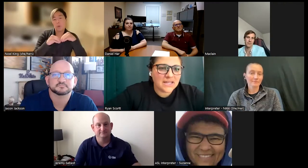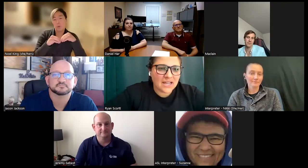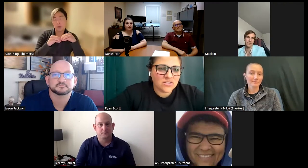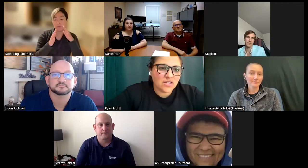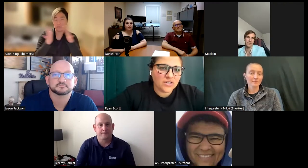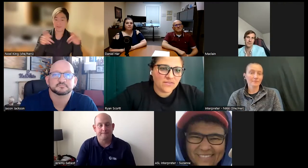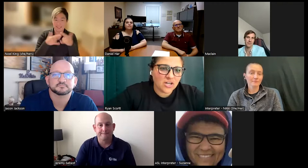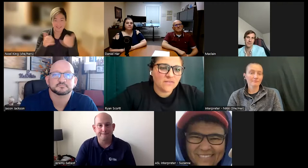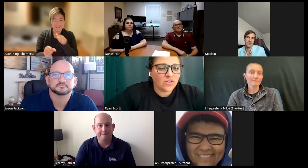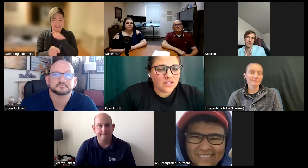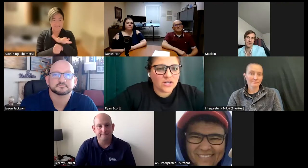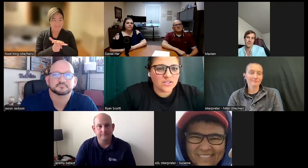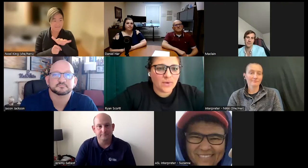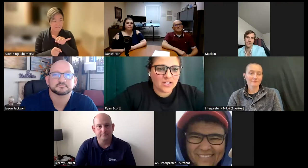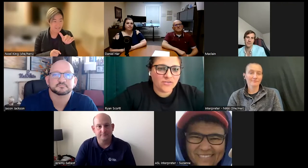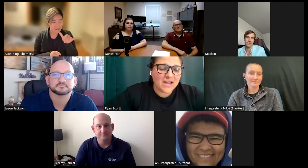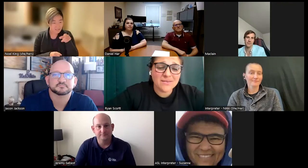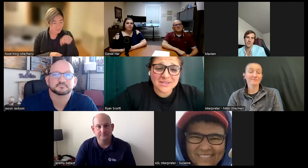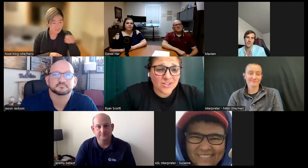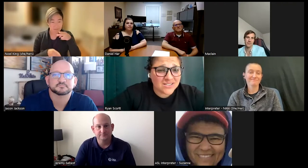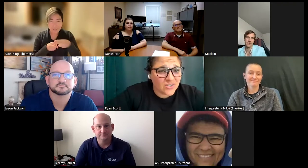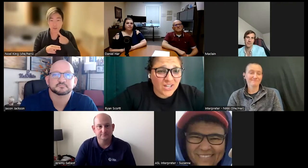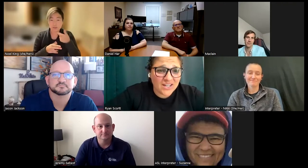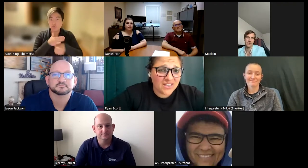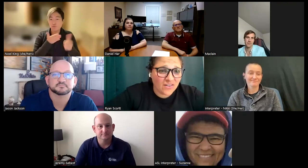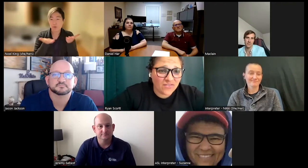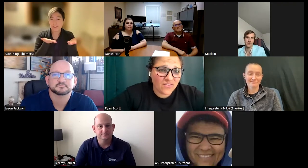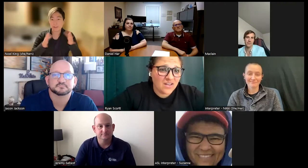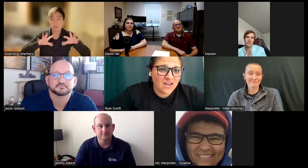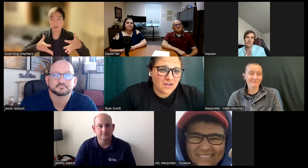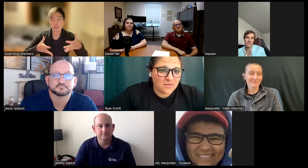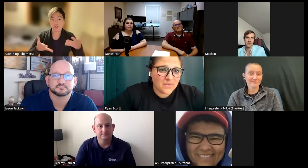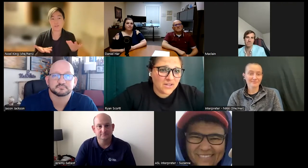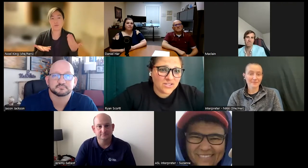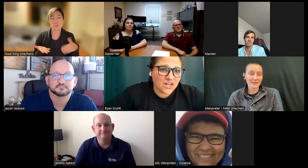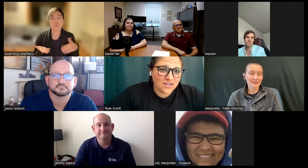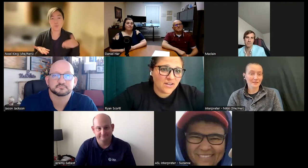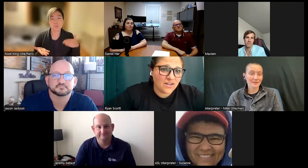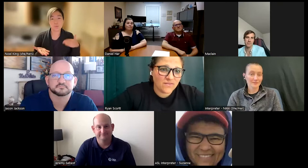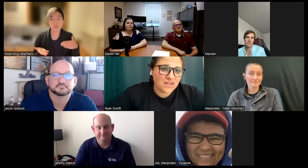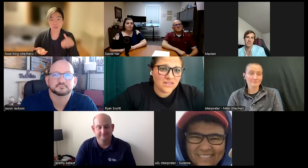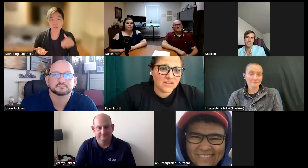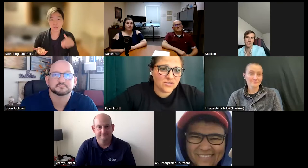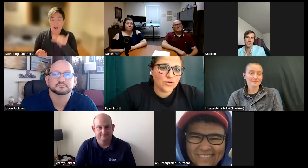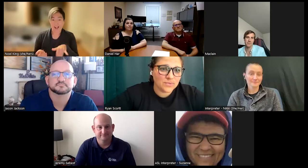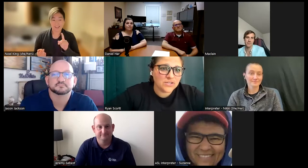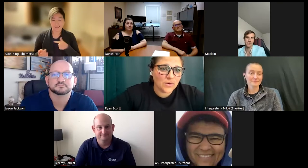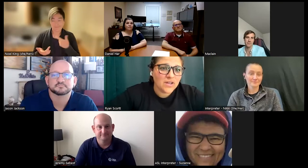counseling for deaf and hard of hearing there is a wider variety but there is still not enough um there is not enough in this group so